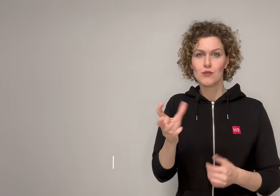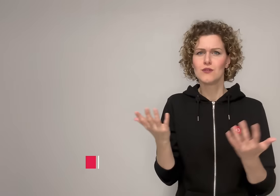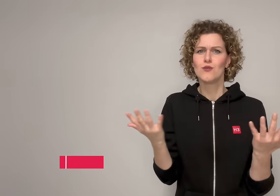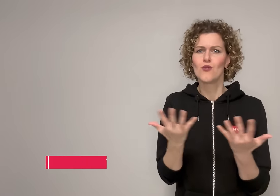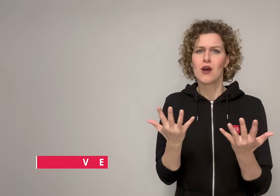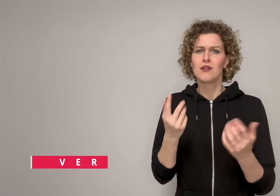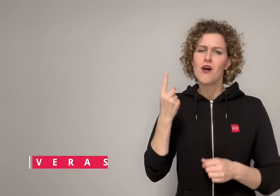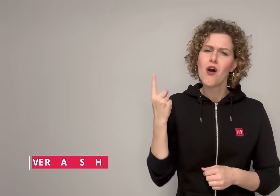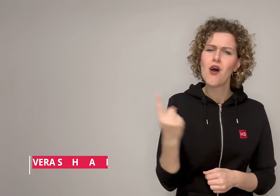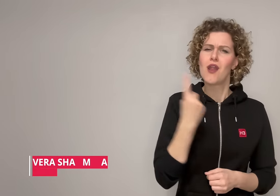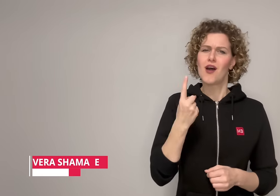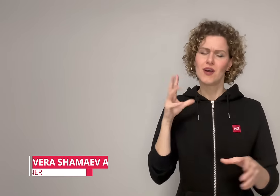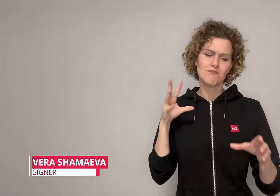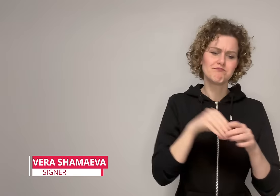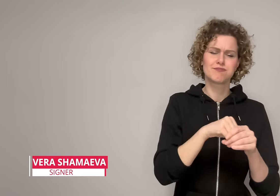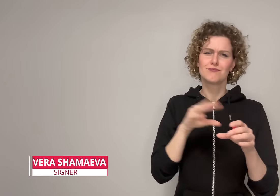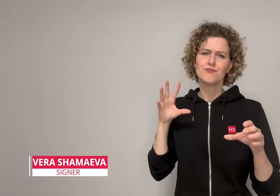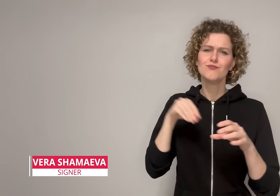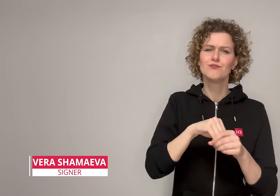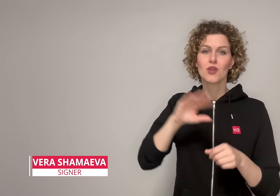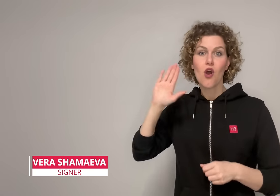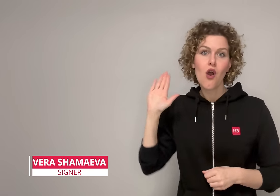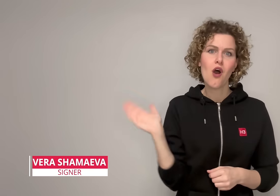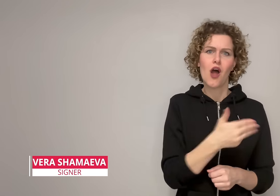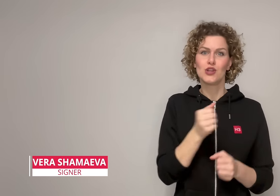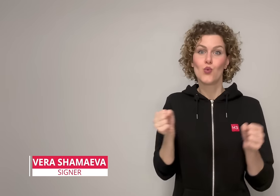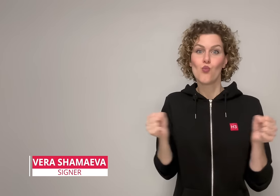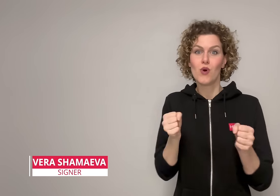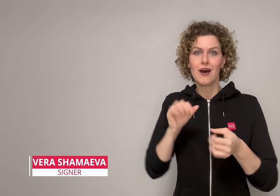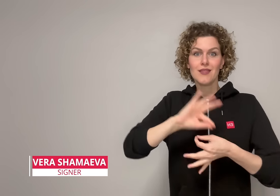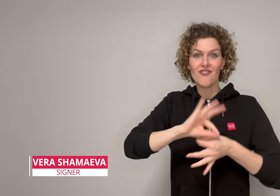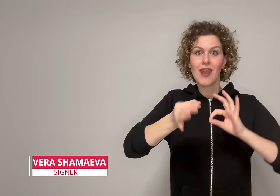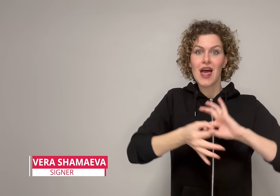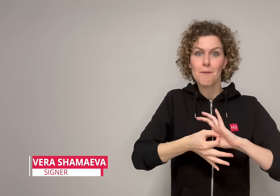[Vera]: Which countries have always participated in all Winter